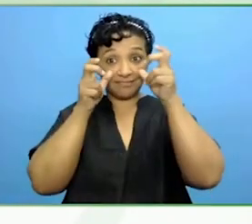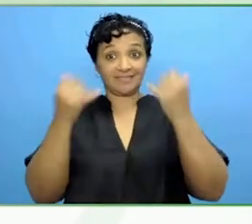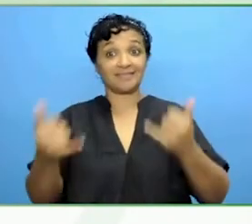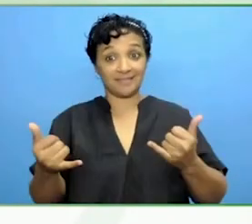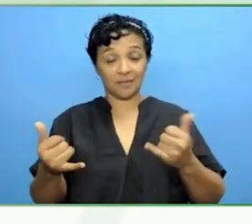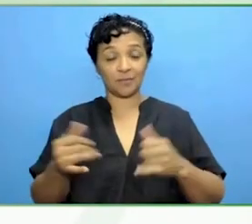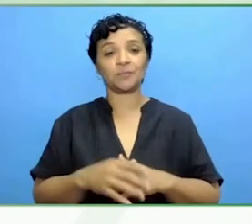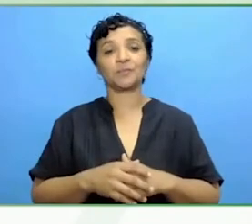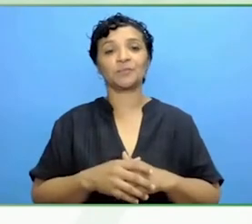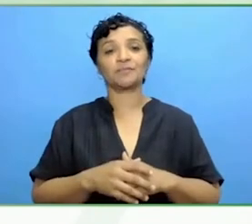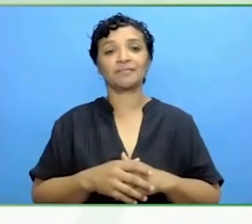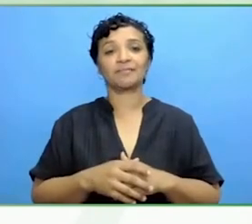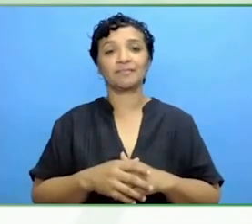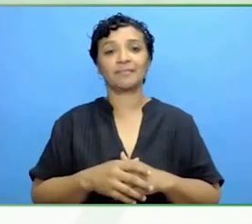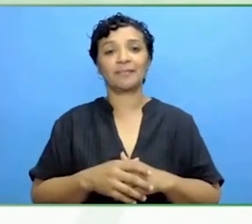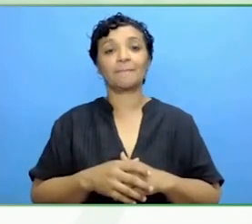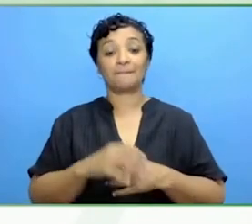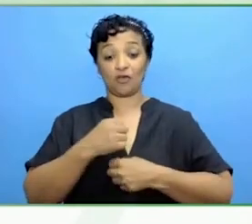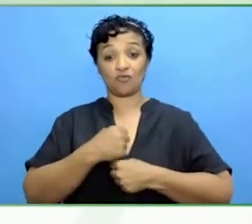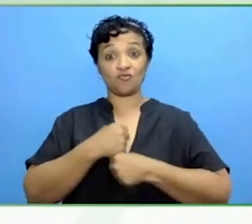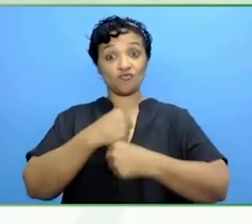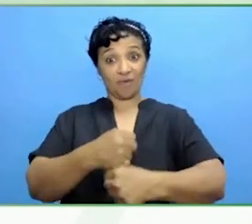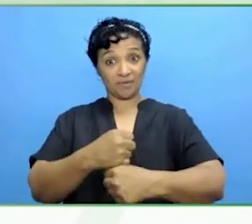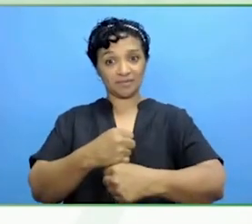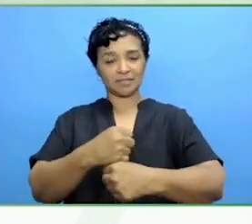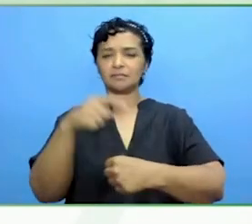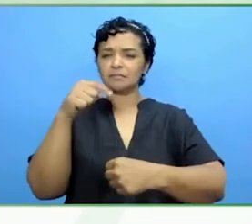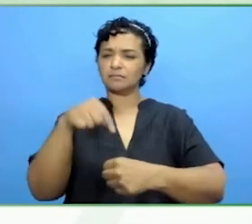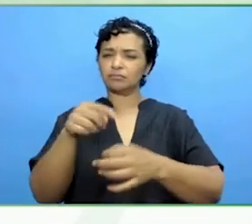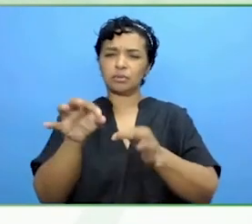representation matters and we see this everywhere.